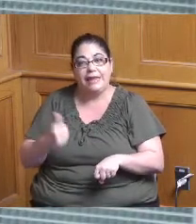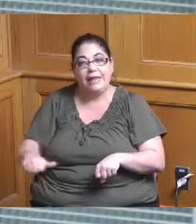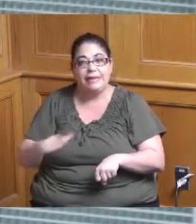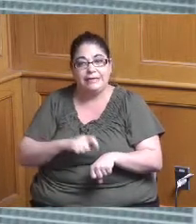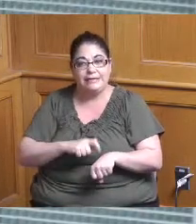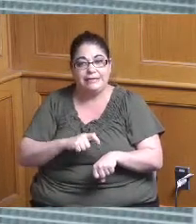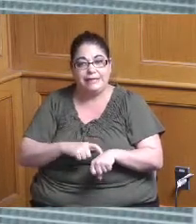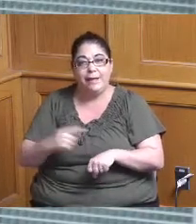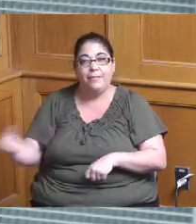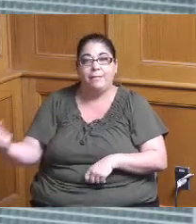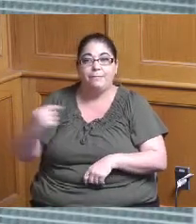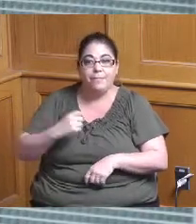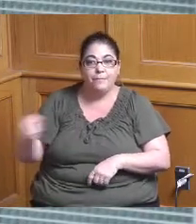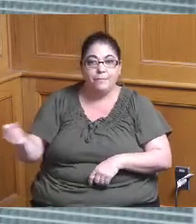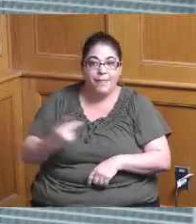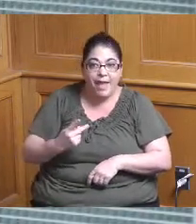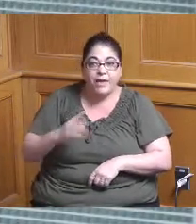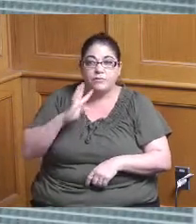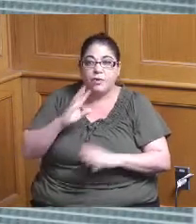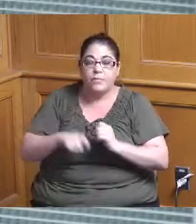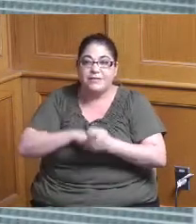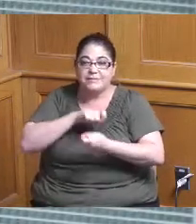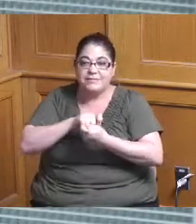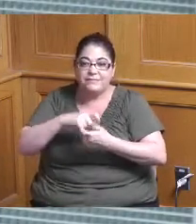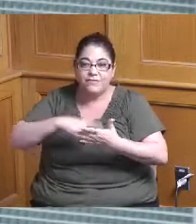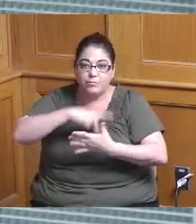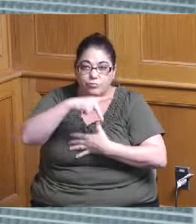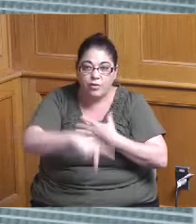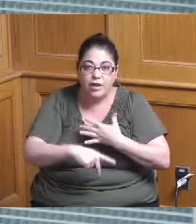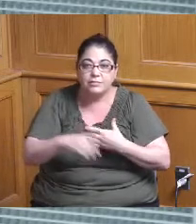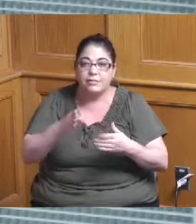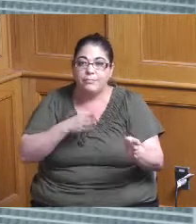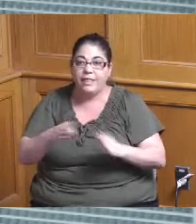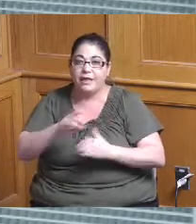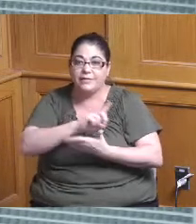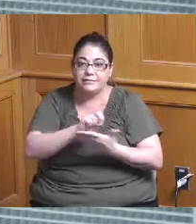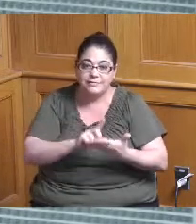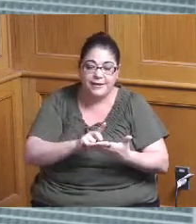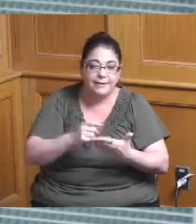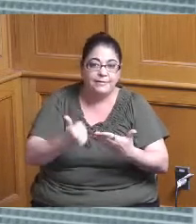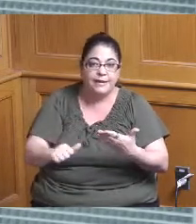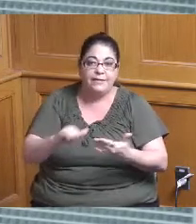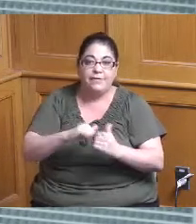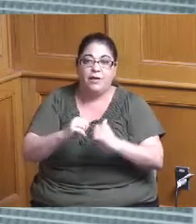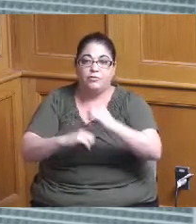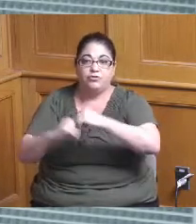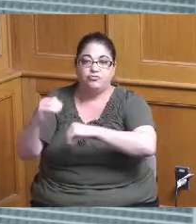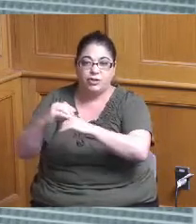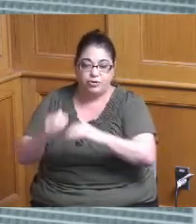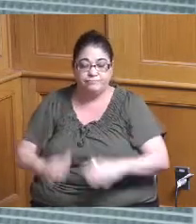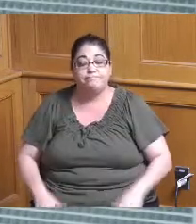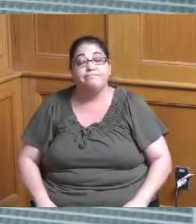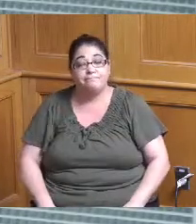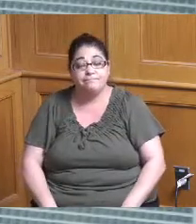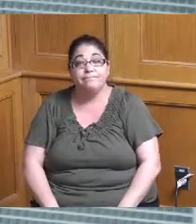come in and talk about specific projects whether in the planning design or construction phase thank